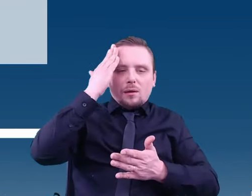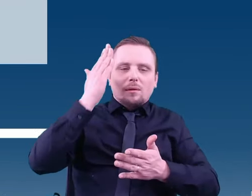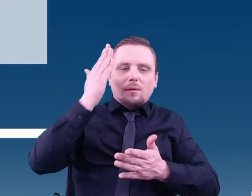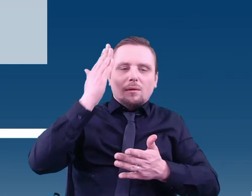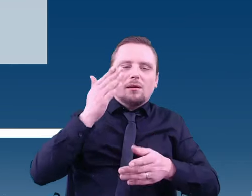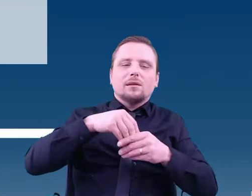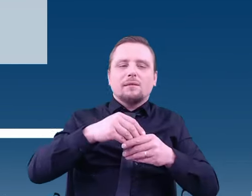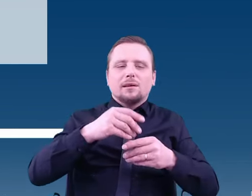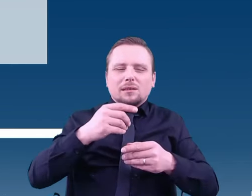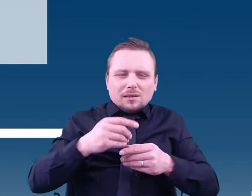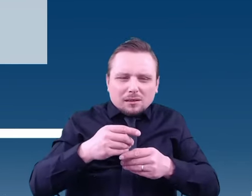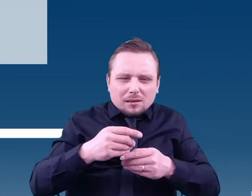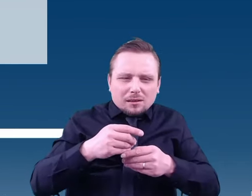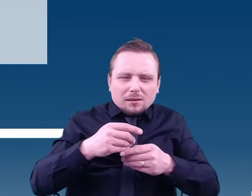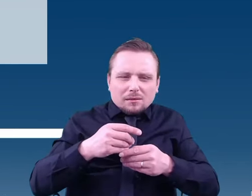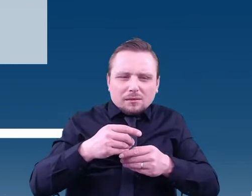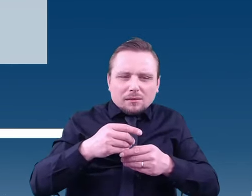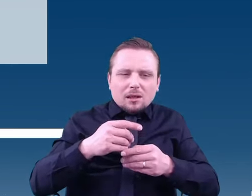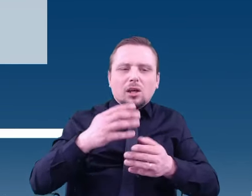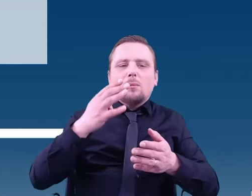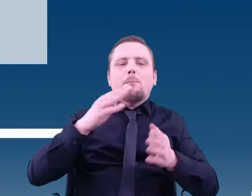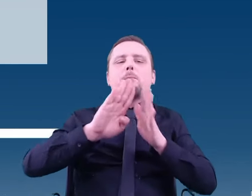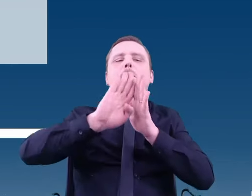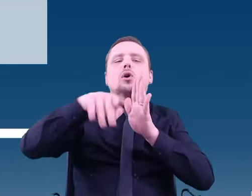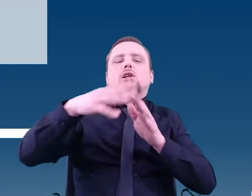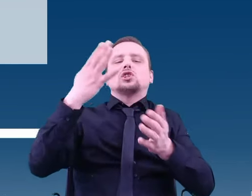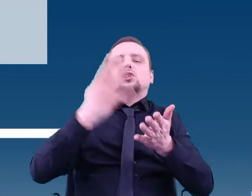The planned operation time of this device was 2 years.